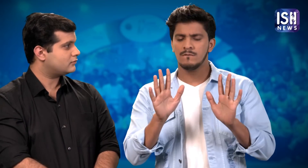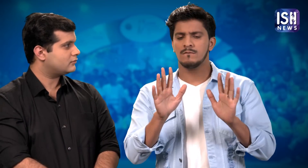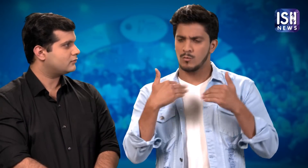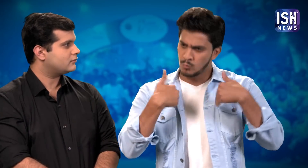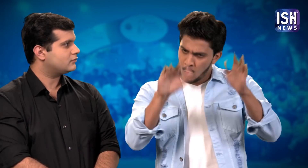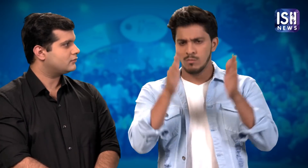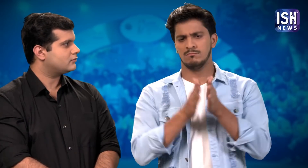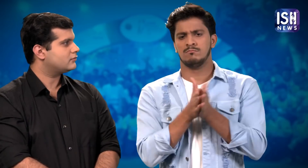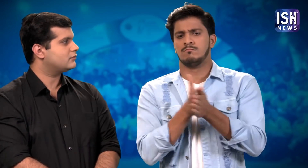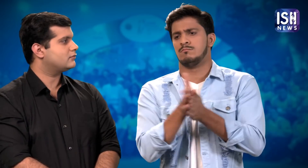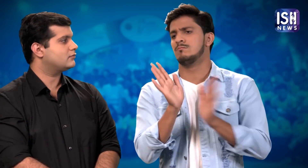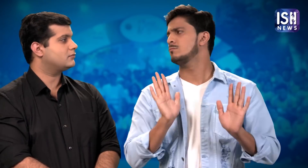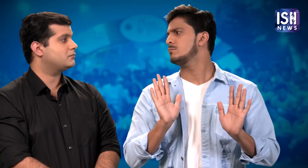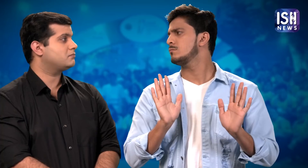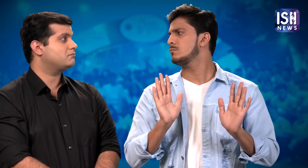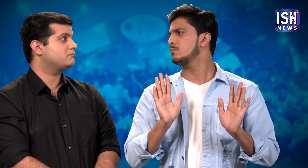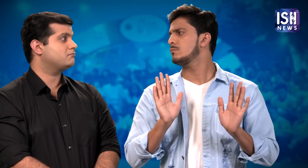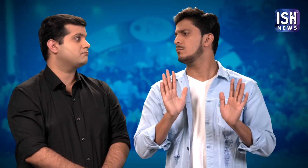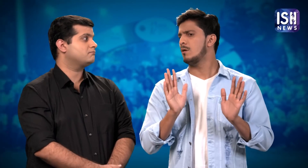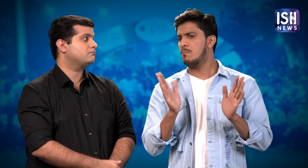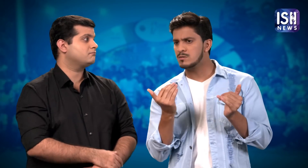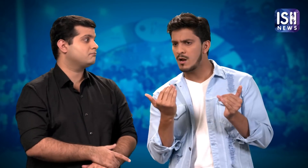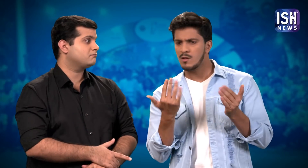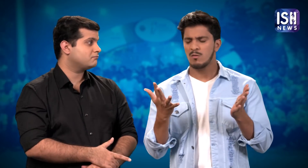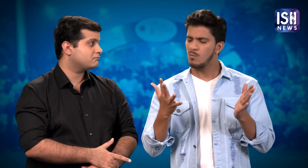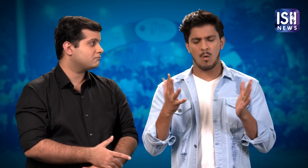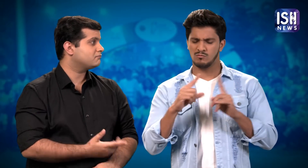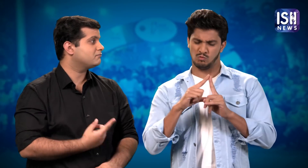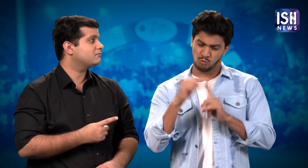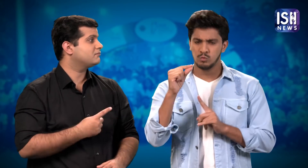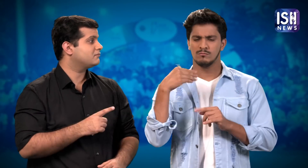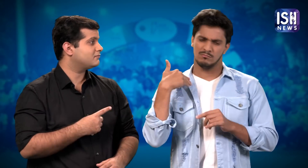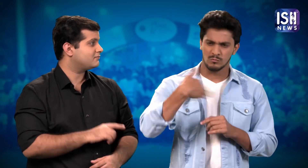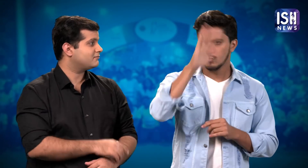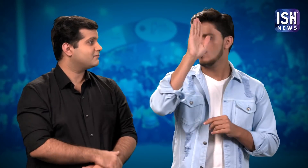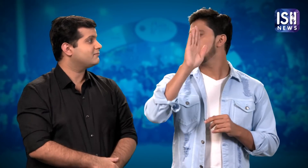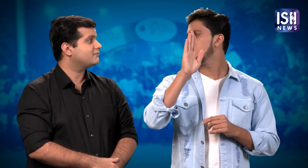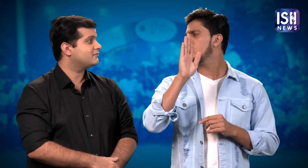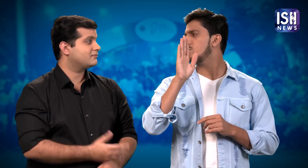then just go for it. Then don't think if its possible or not. Just go do it.